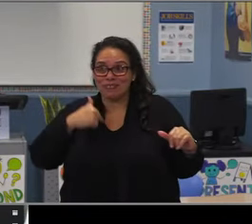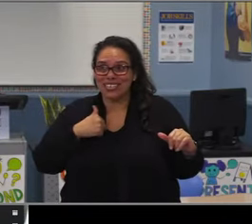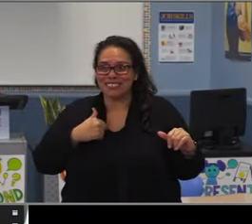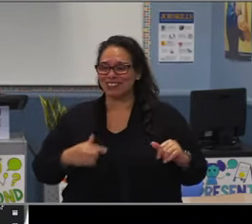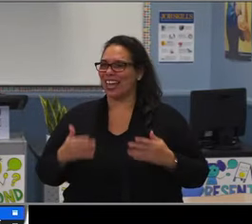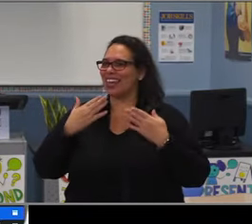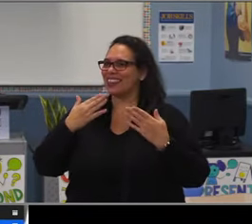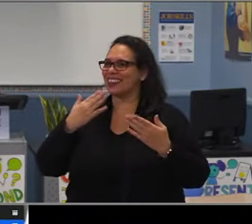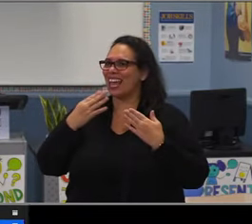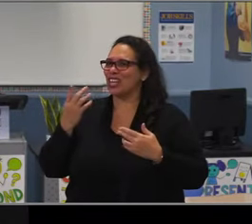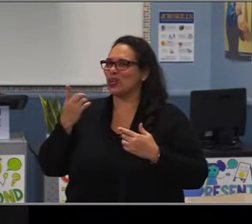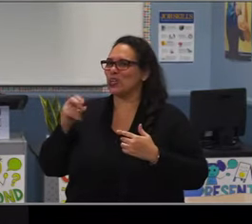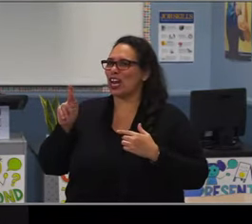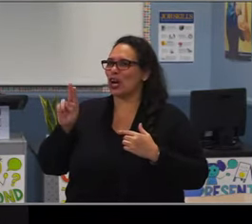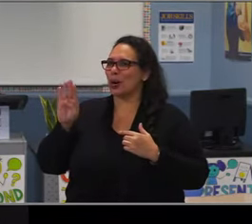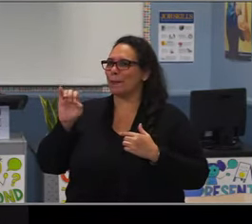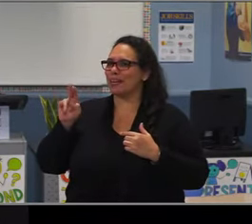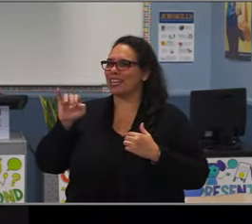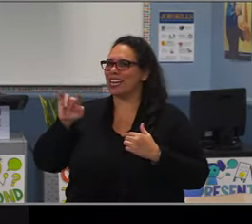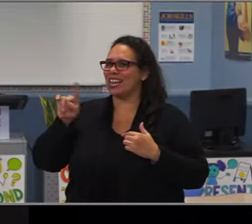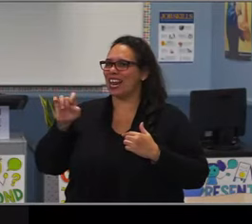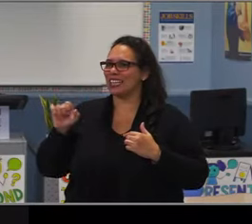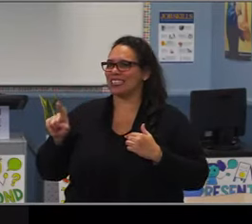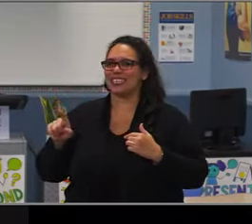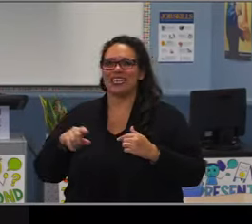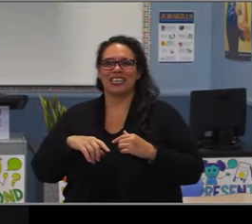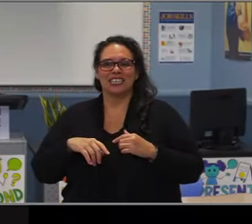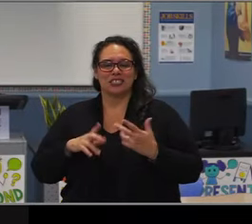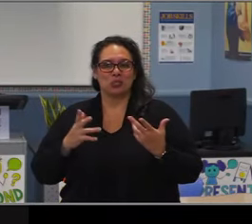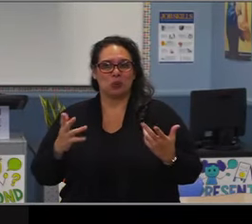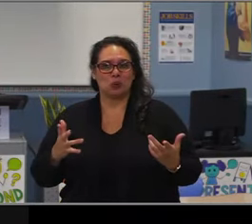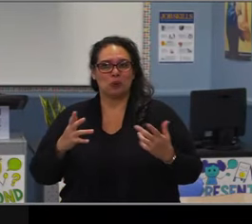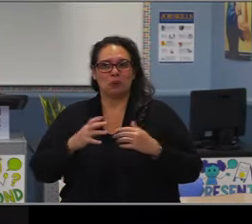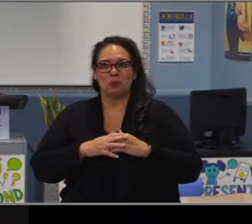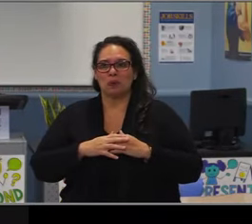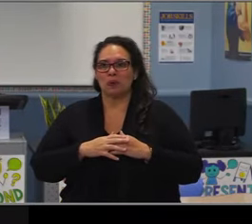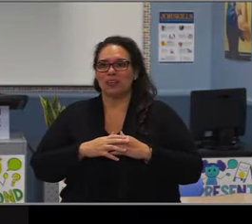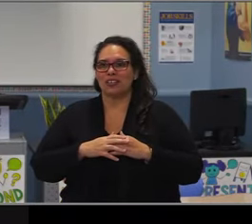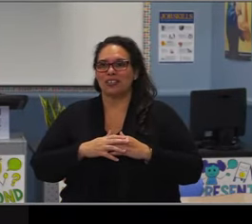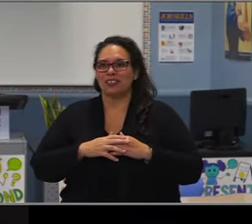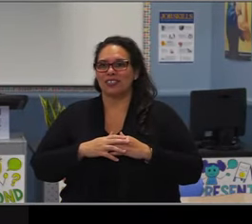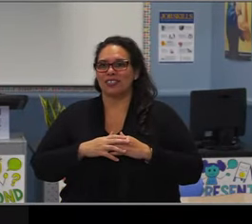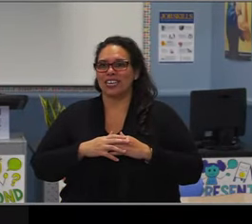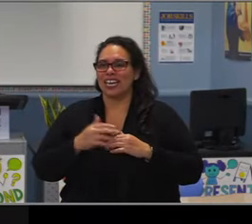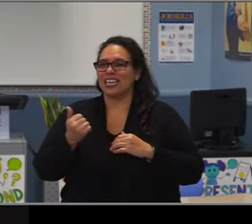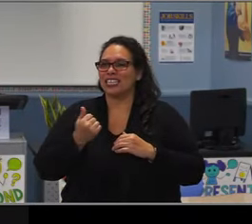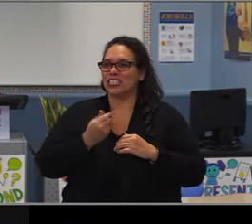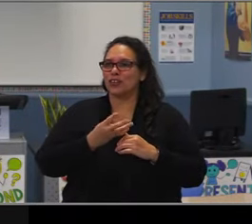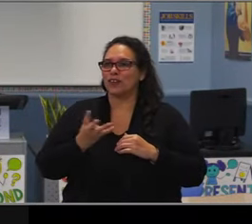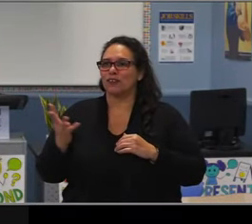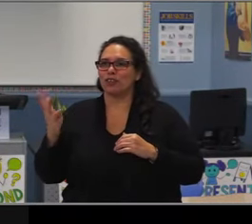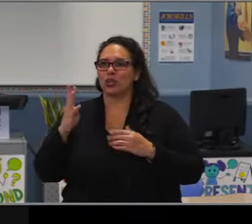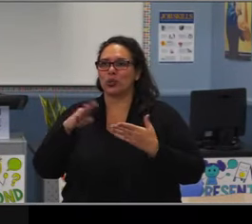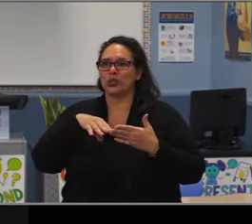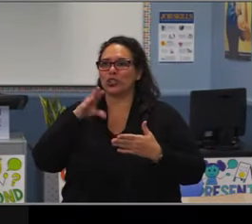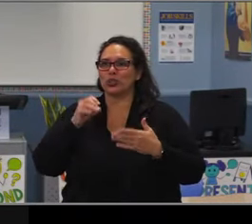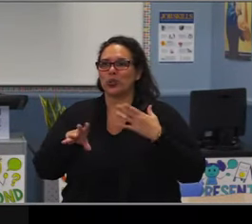Take good care of yourself. Dr. Williams, I'd like to congratulate you on this momentous occasion.